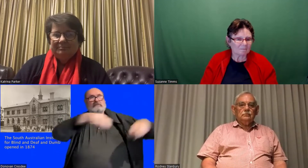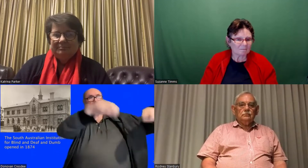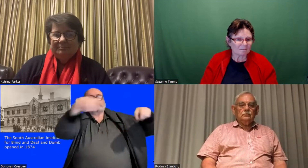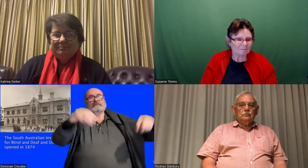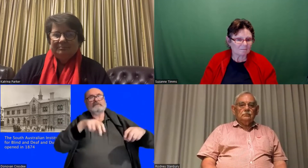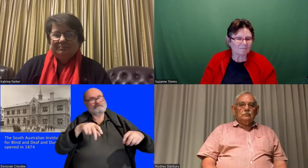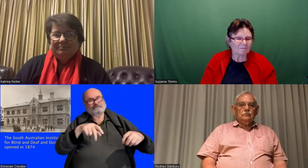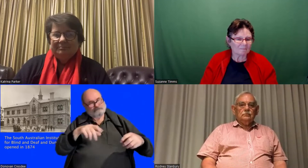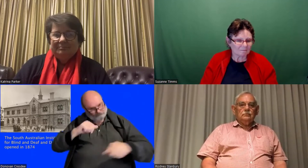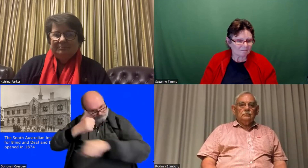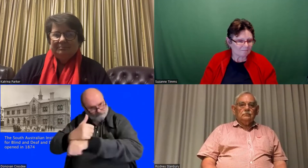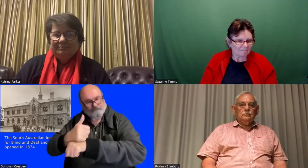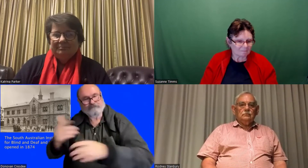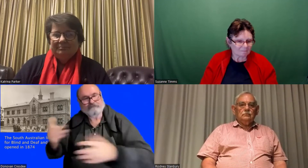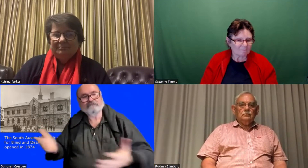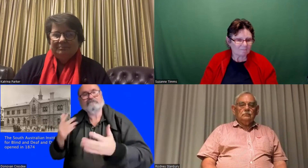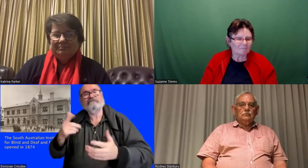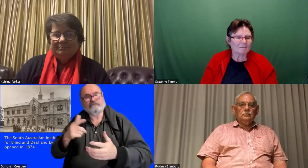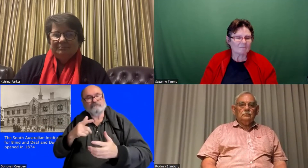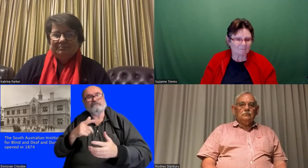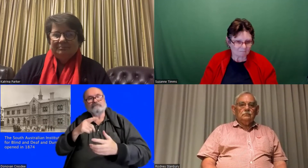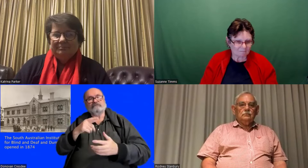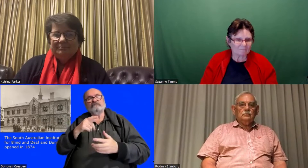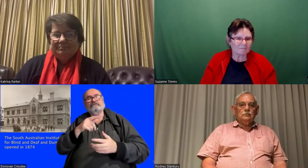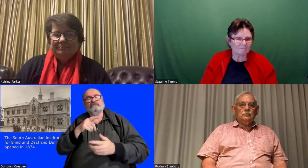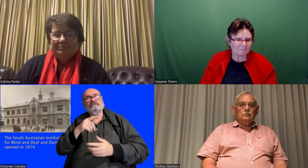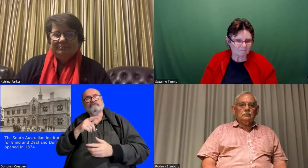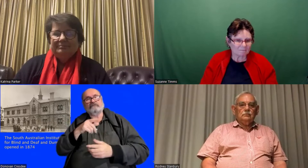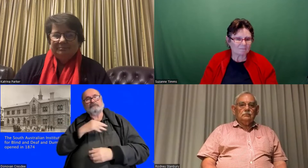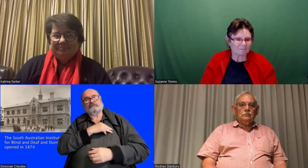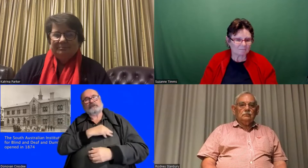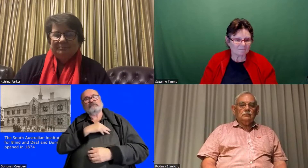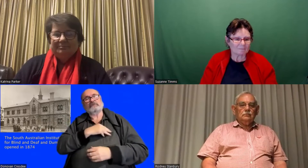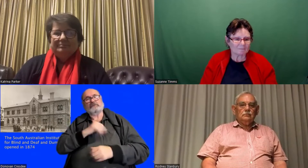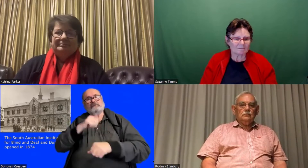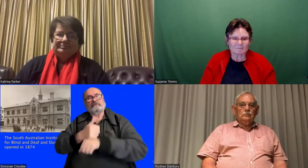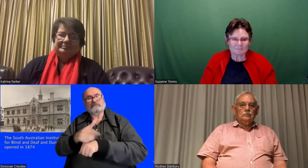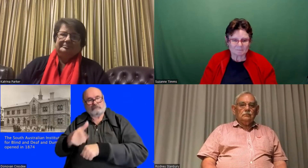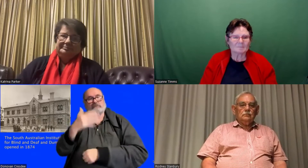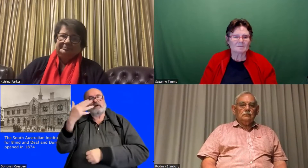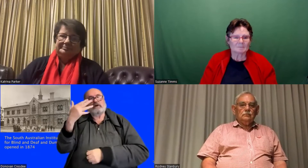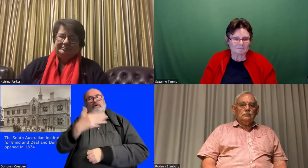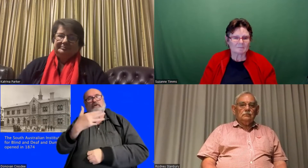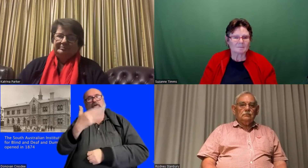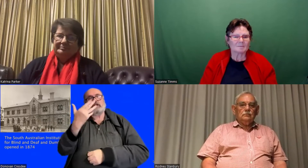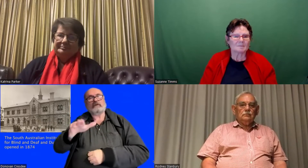leaving to Townsend House didn't have anywhere to go to congregate with other Deaf people,